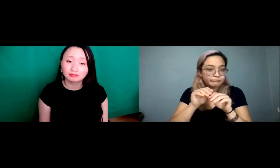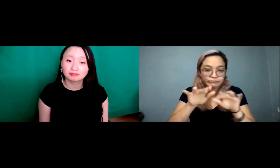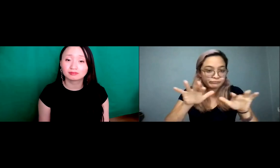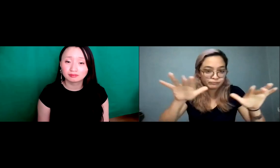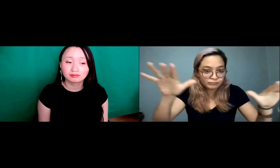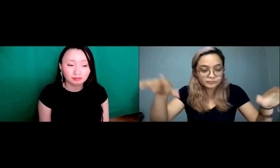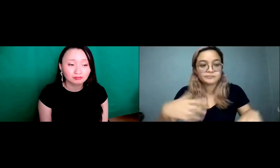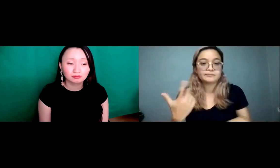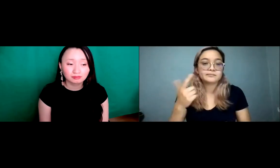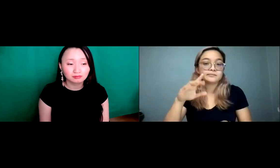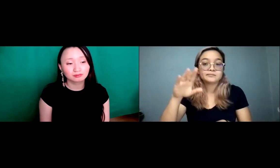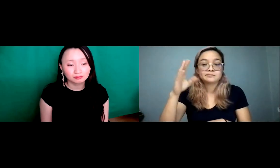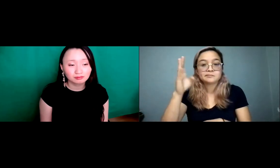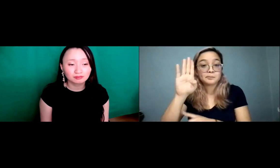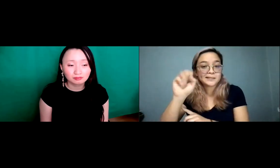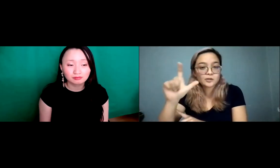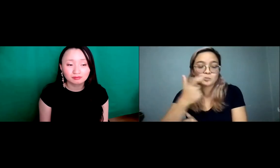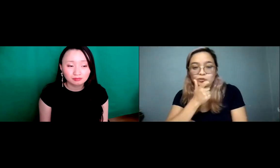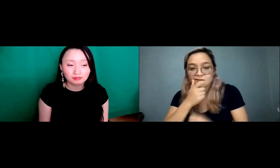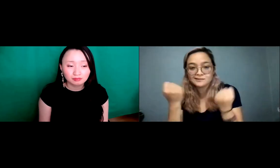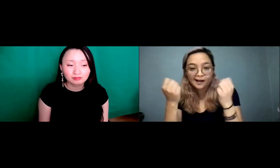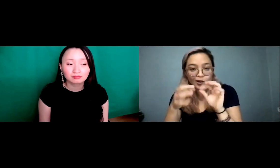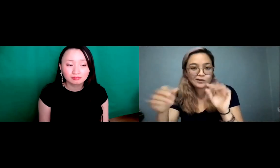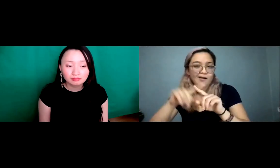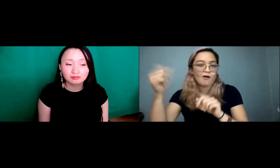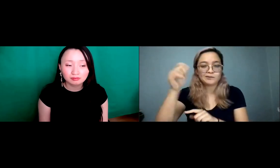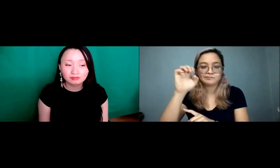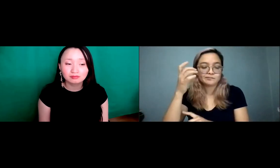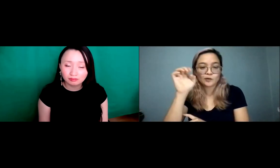the language that's been lost. You know I know ASL. The same thing is happening with